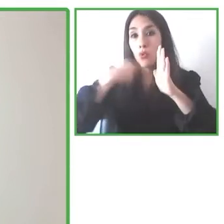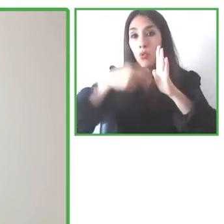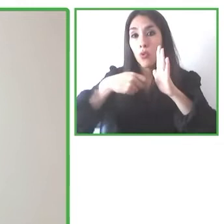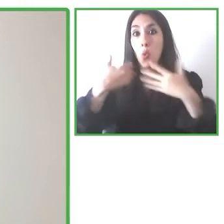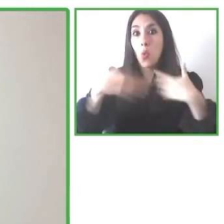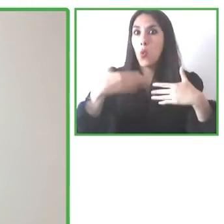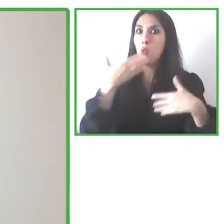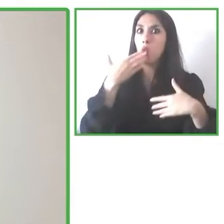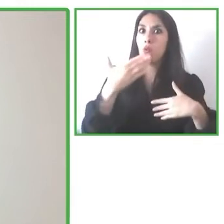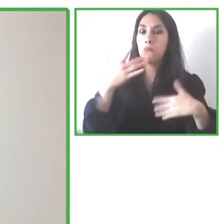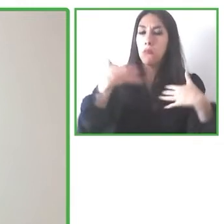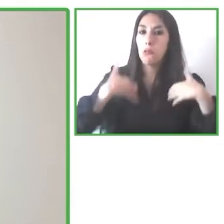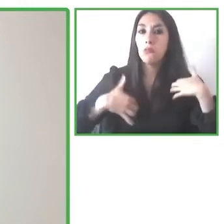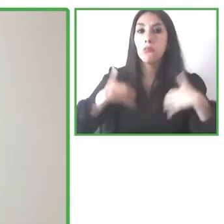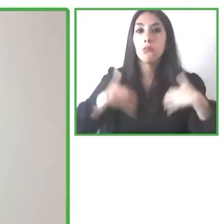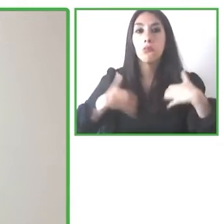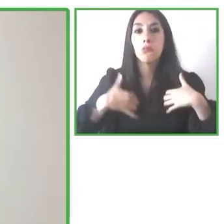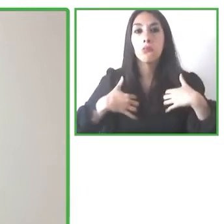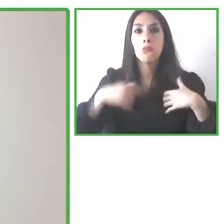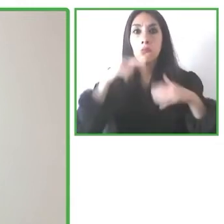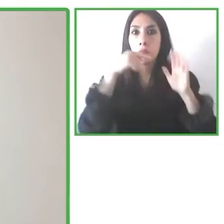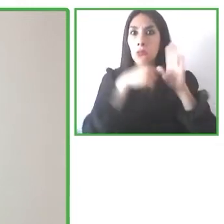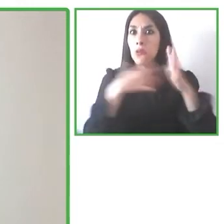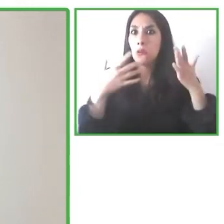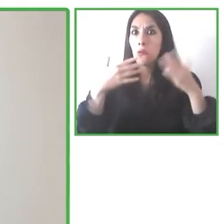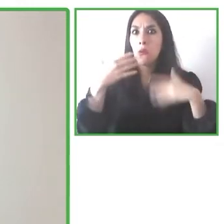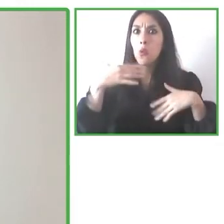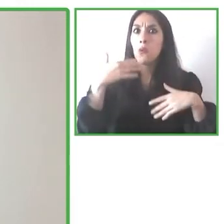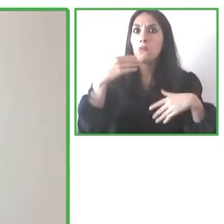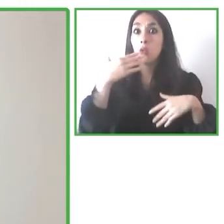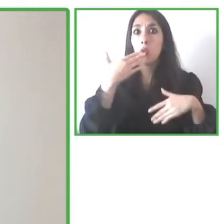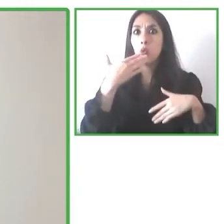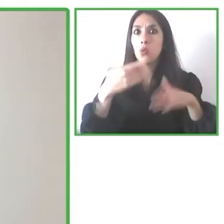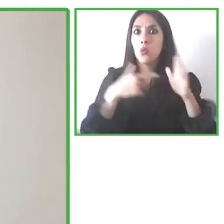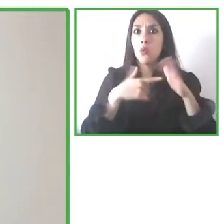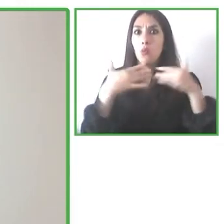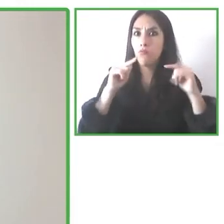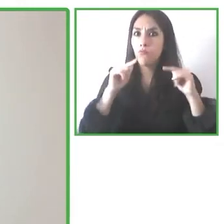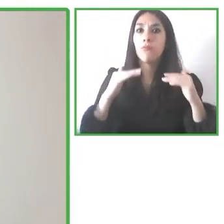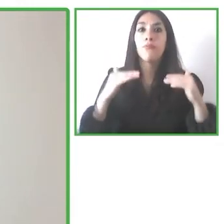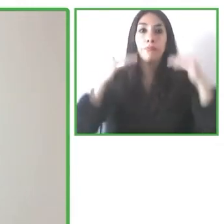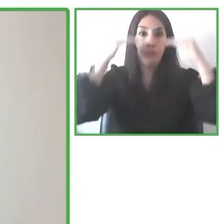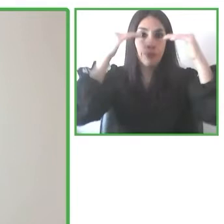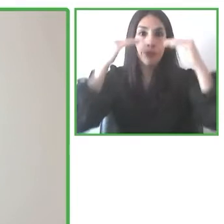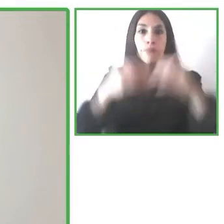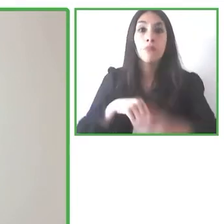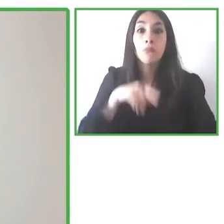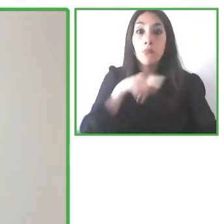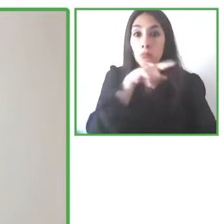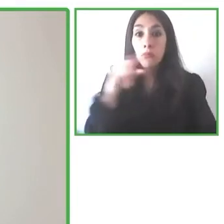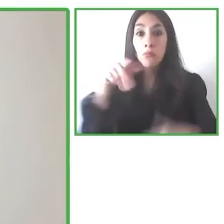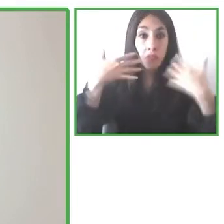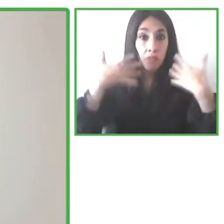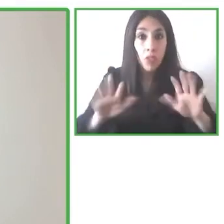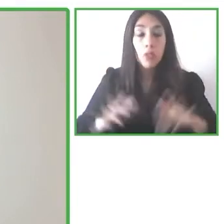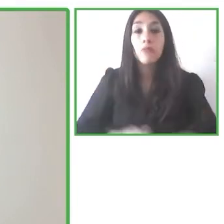it has so many possibilities to be able to scale it up and extend different languages.